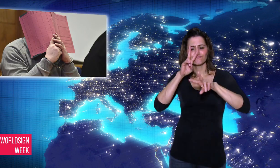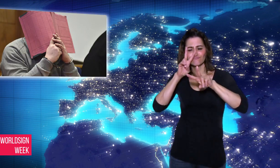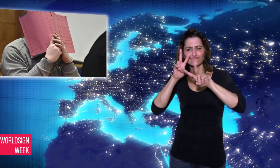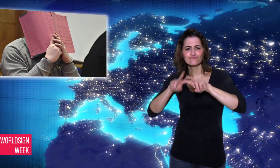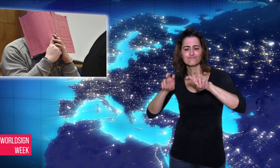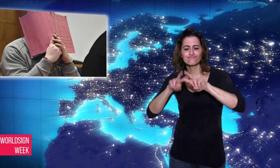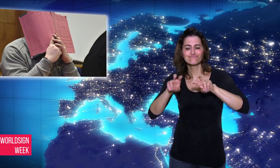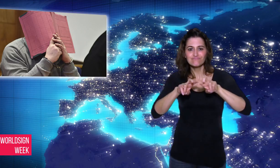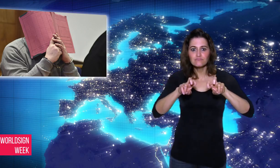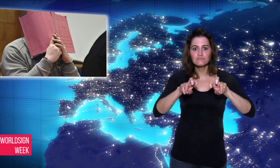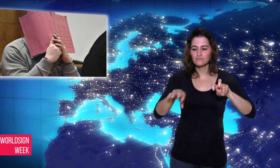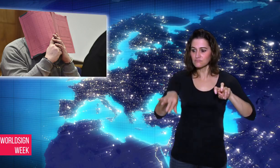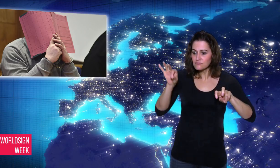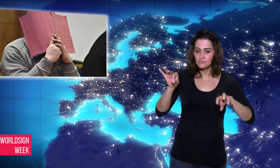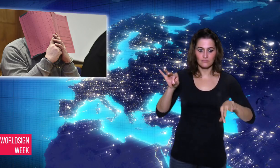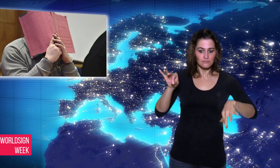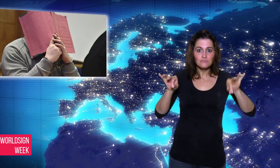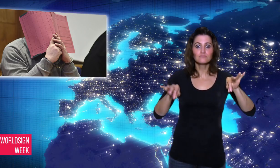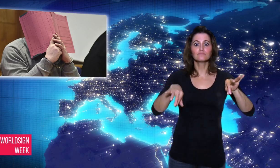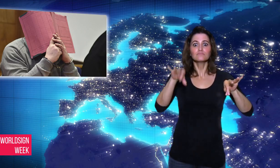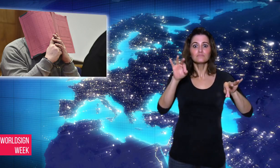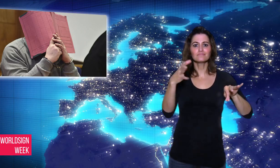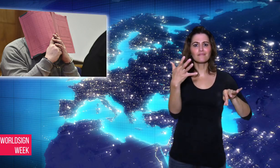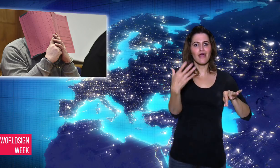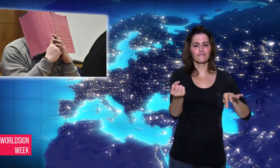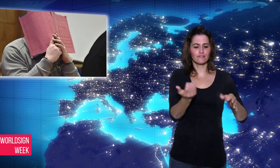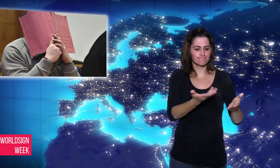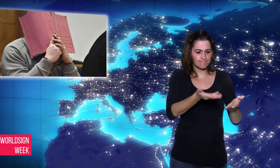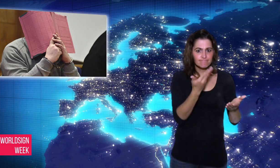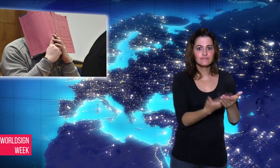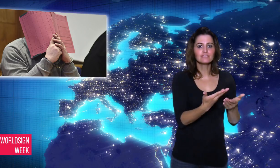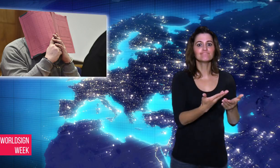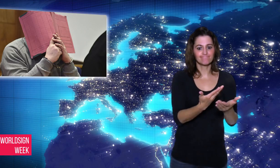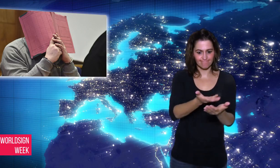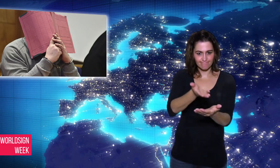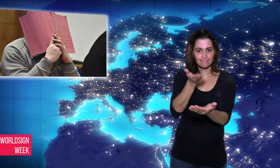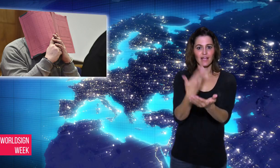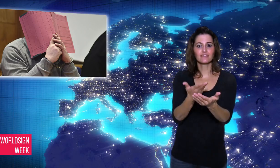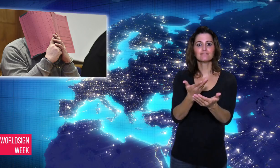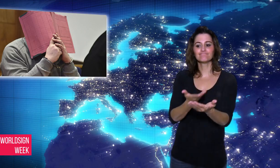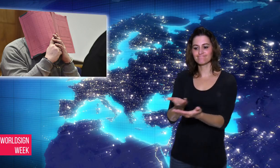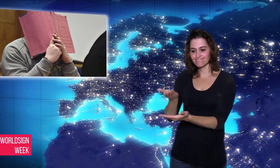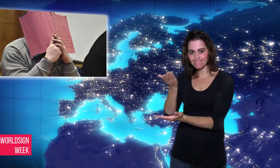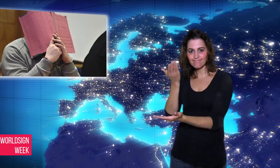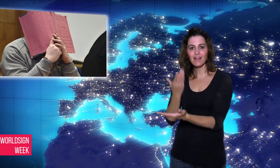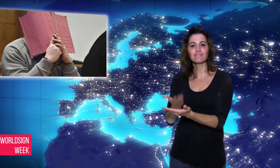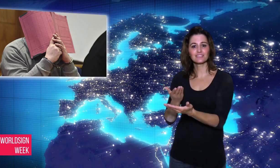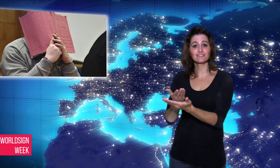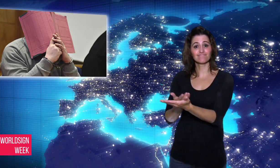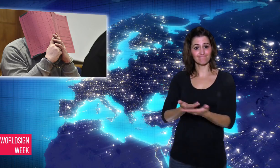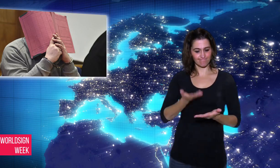Evidence of additional suspected